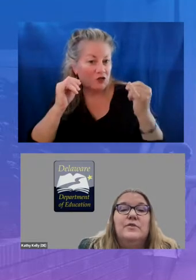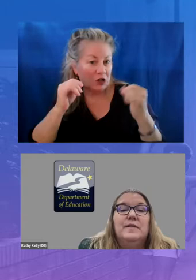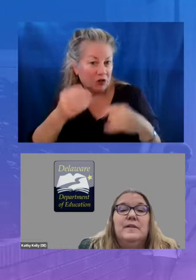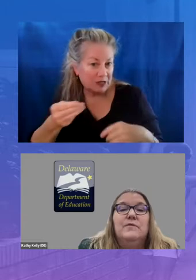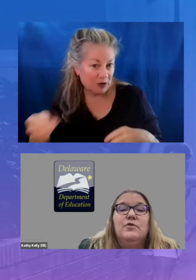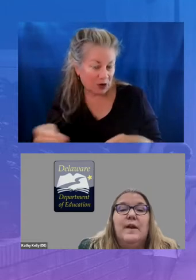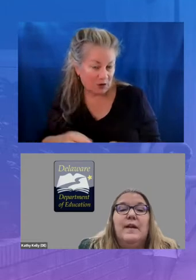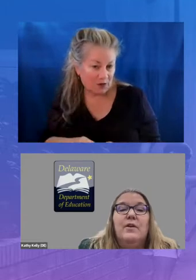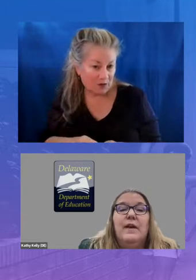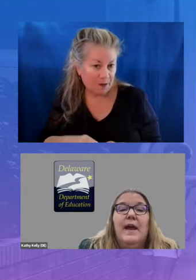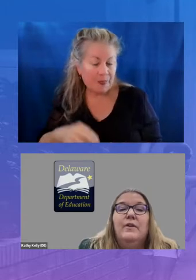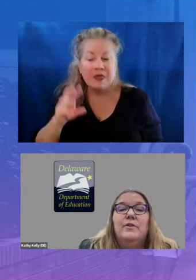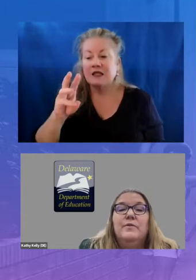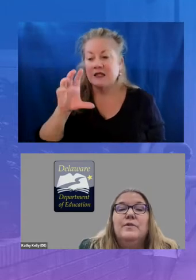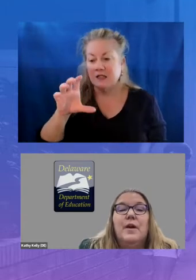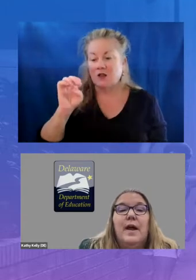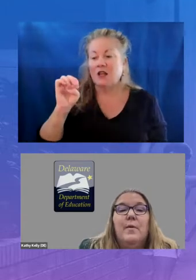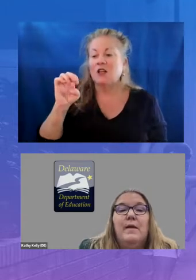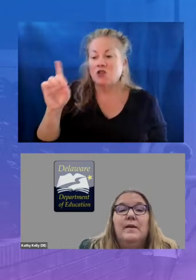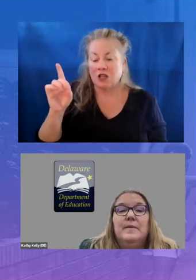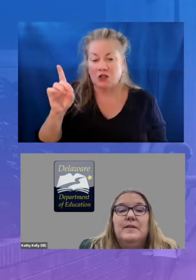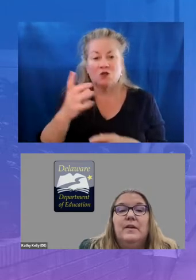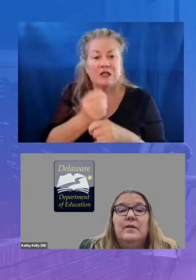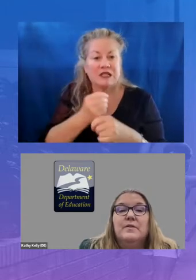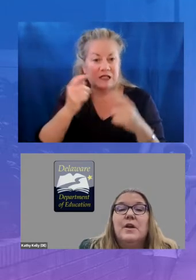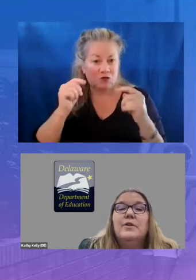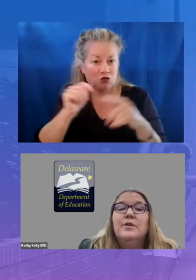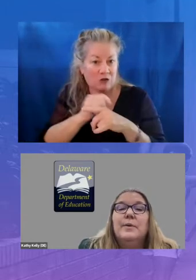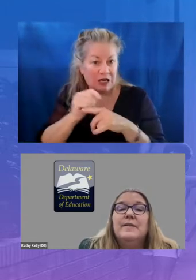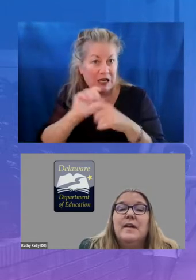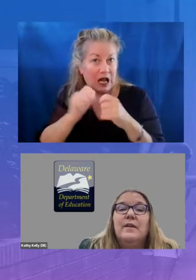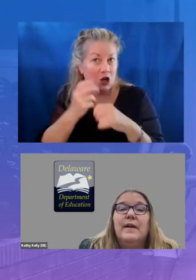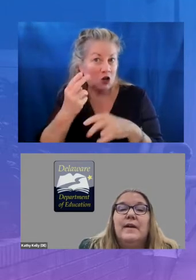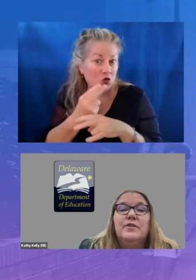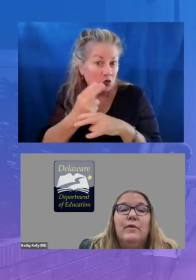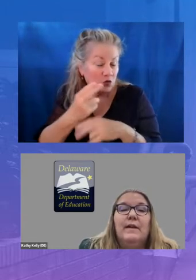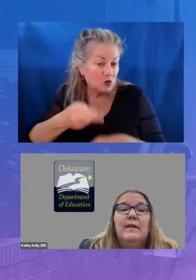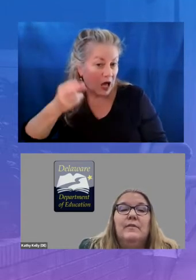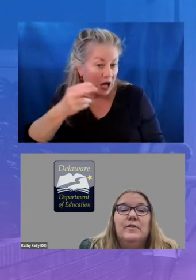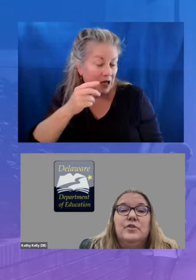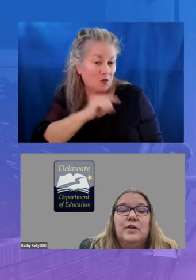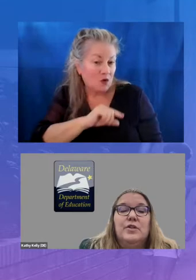received training on how to use their high quality materials to accelerate to grade level instruction